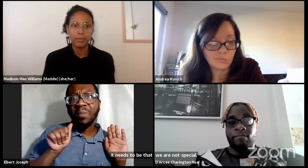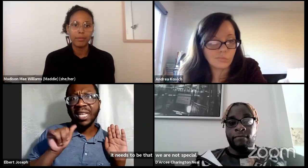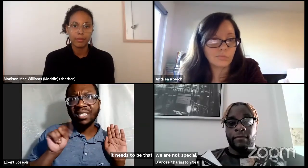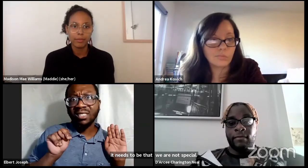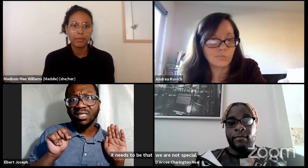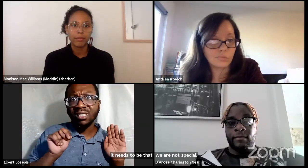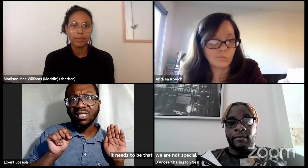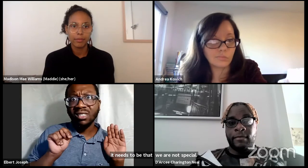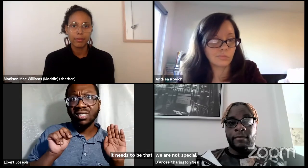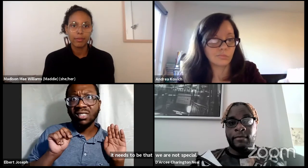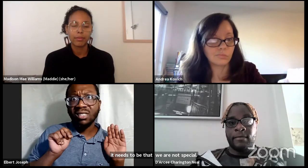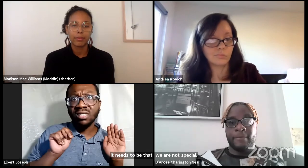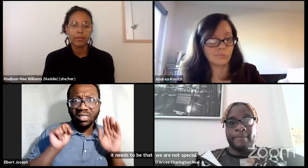I'm telling you, please